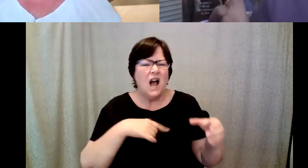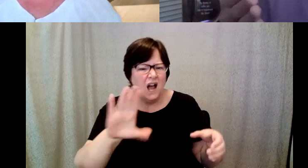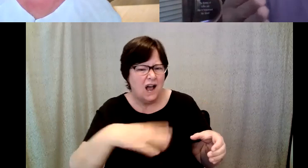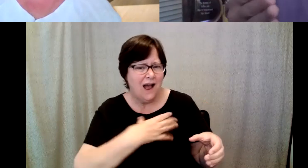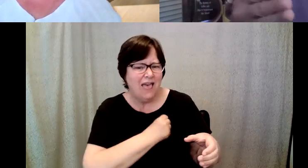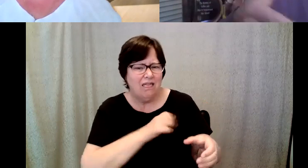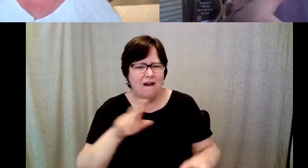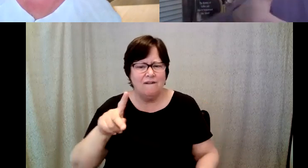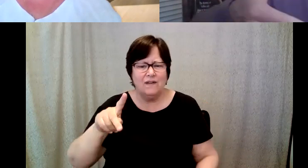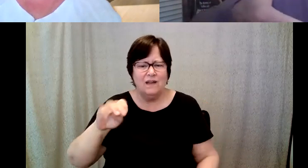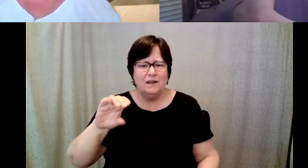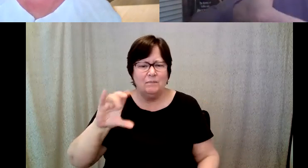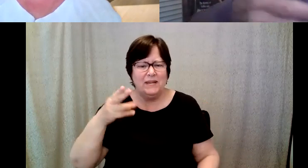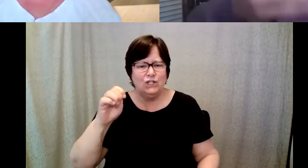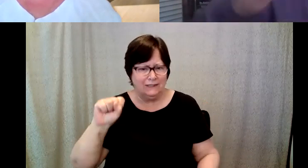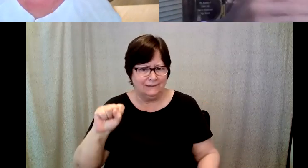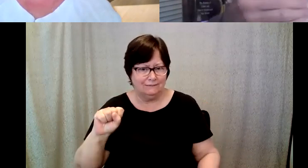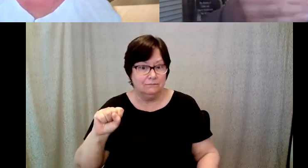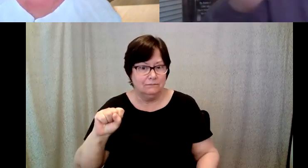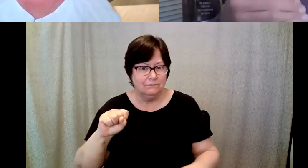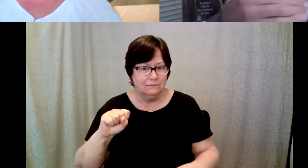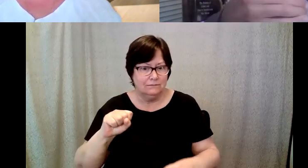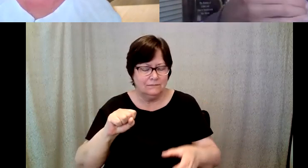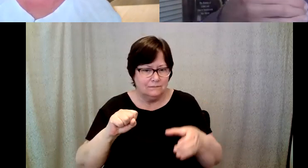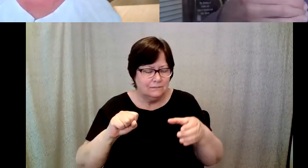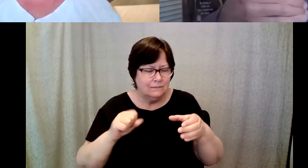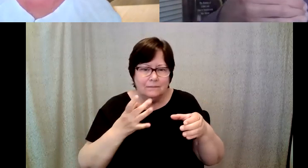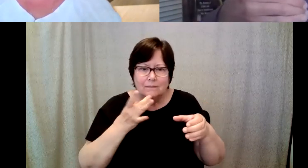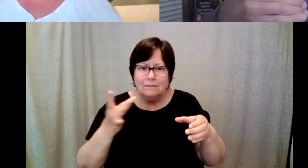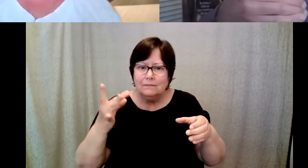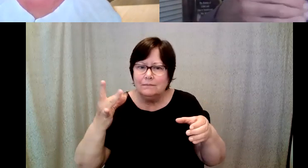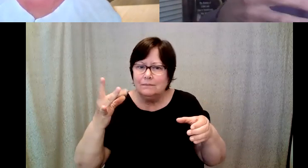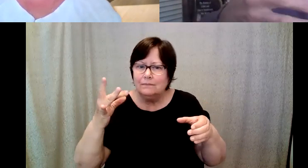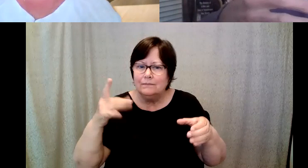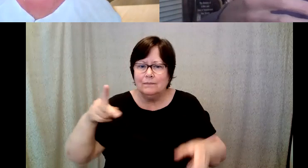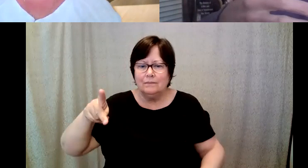and I got this this note of peaches that was it was.